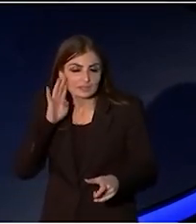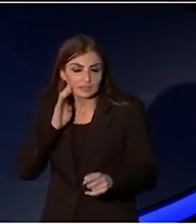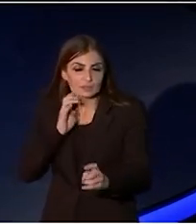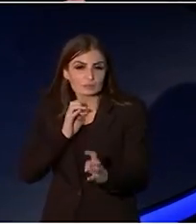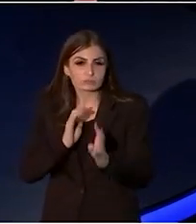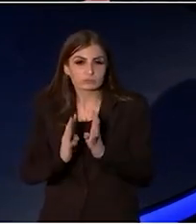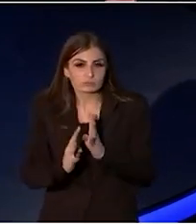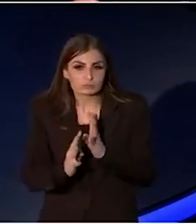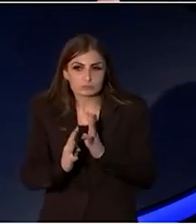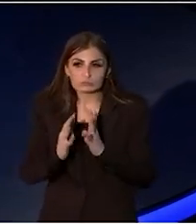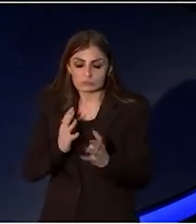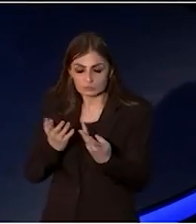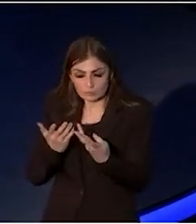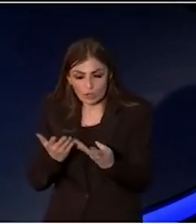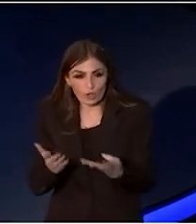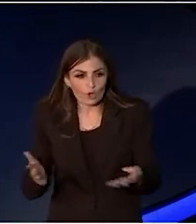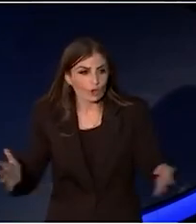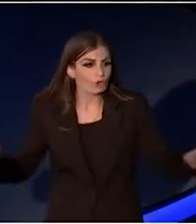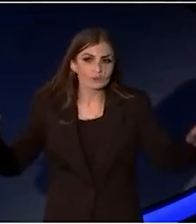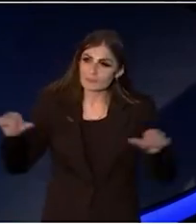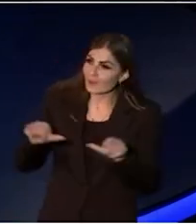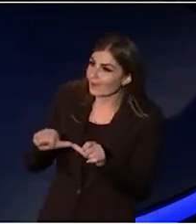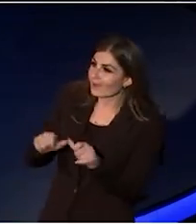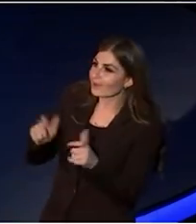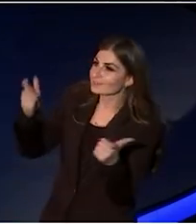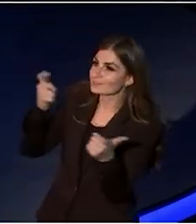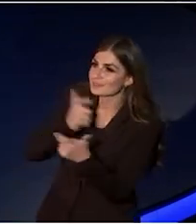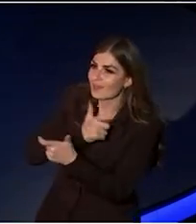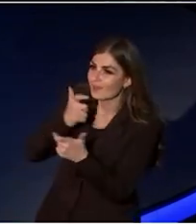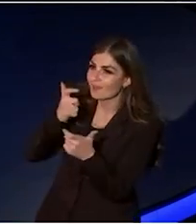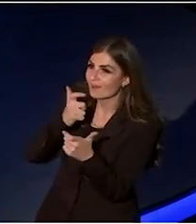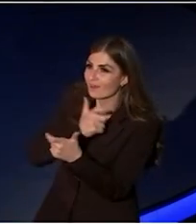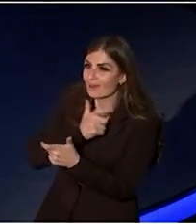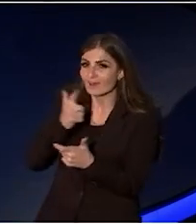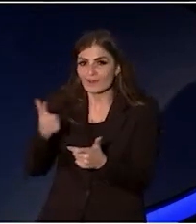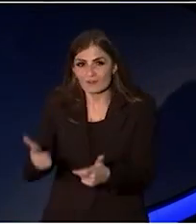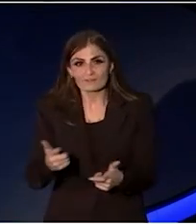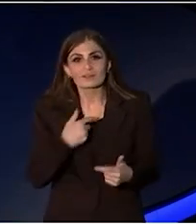up to a universe where my aunties laugh and her hips are never too loud,